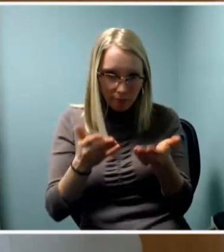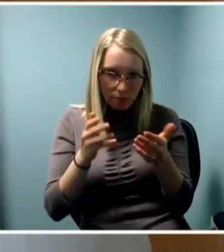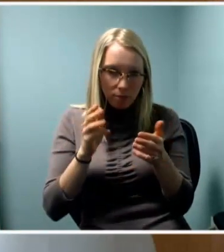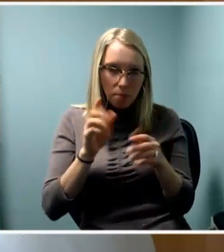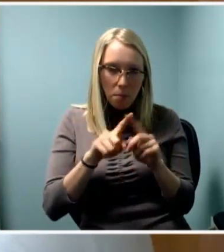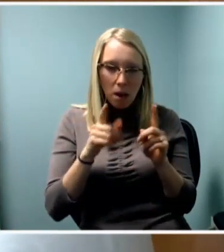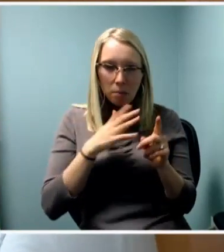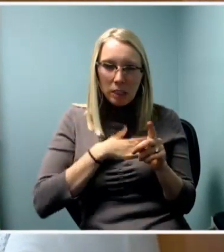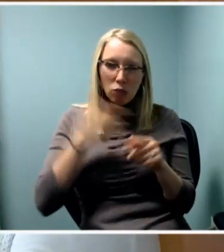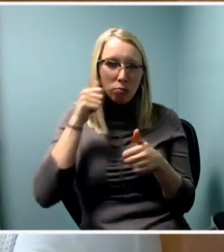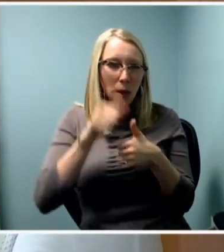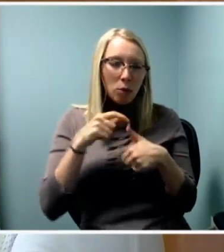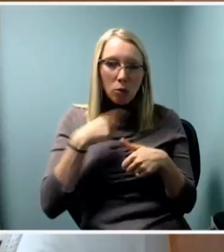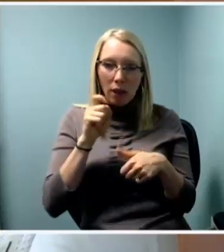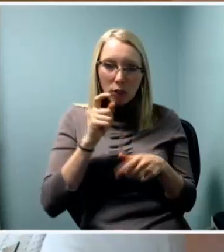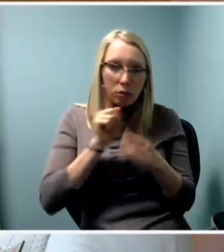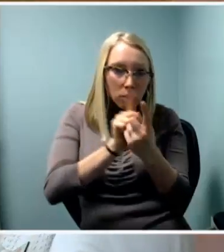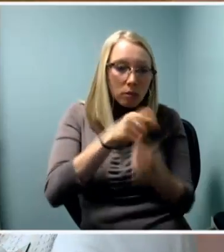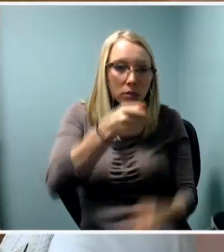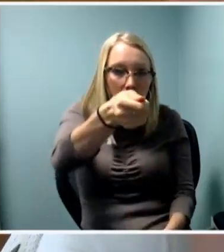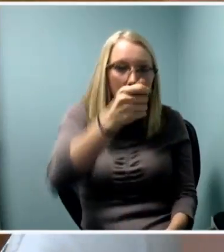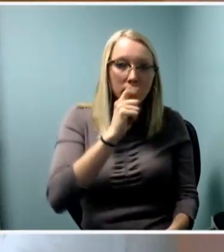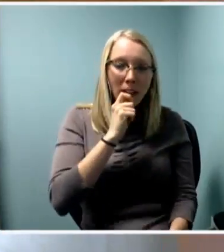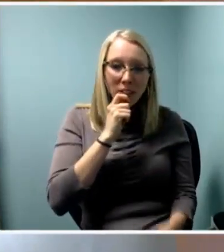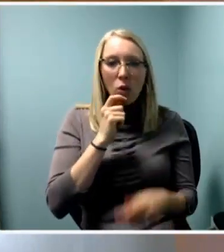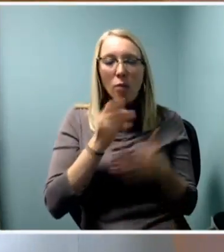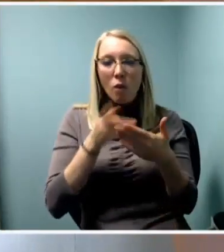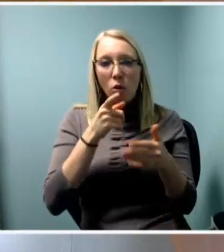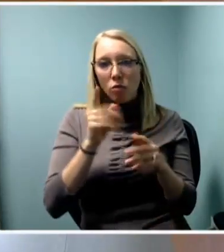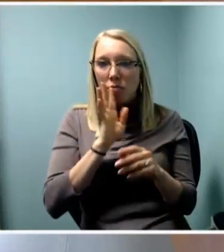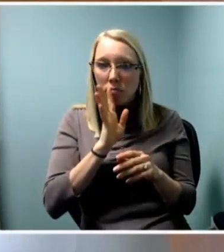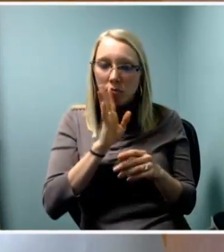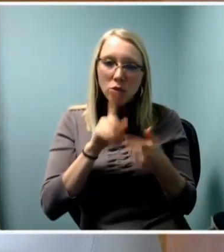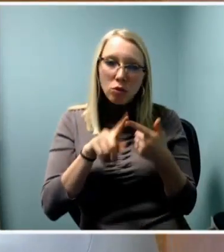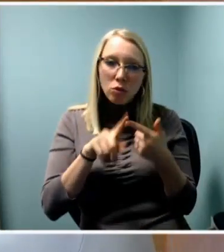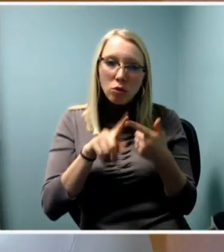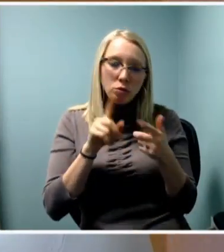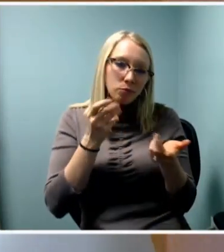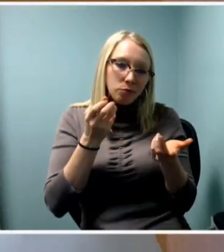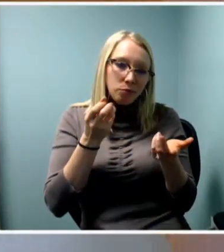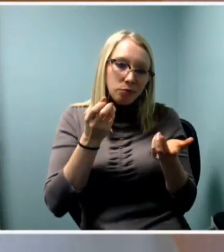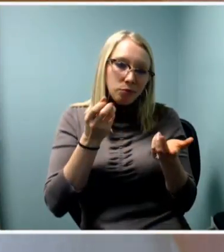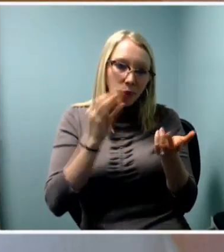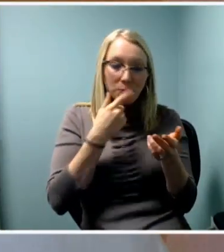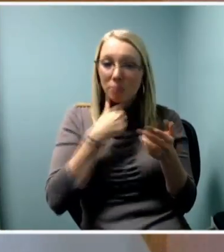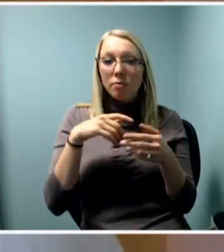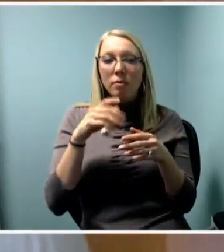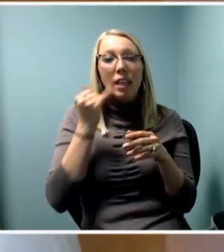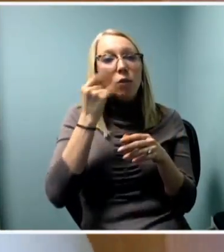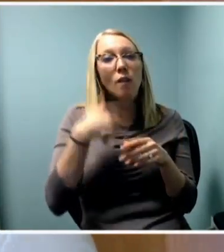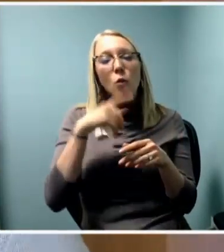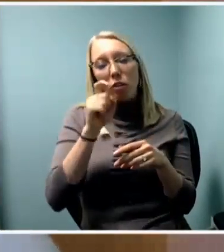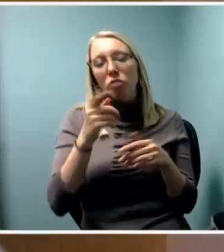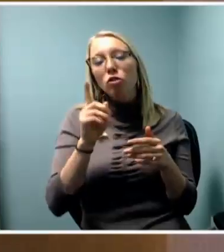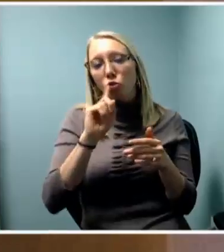That if you have a question, go ahead and make it known but we're going to have to bring you a mic. Thanks Ty.